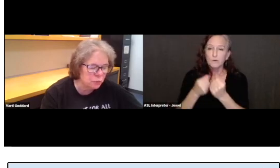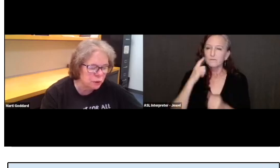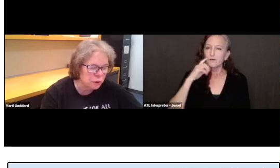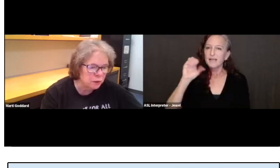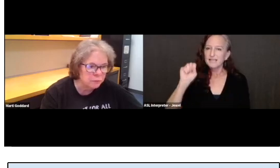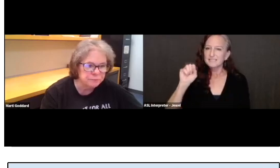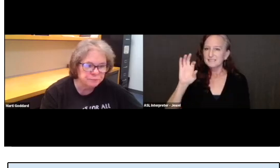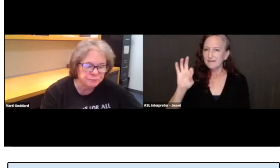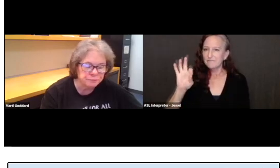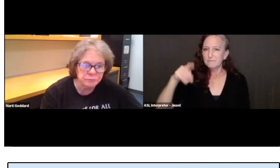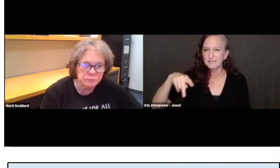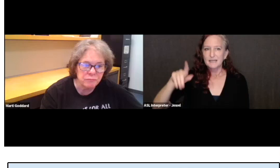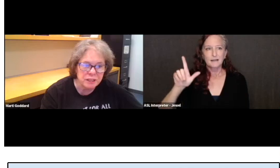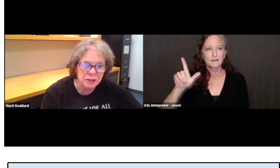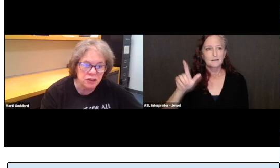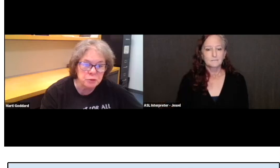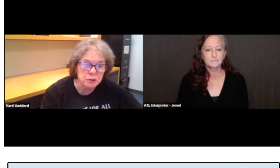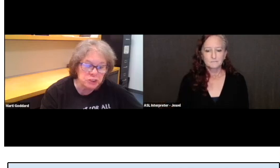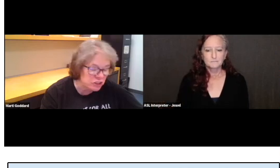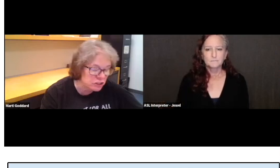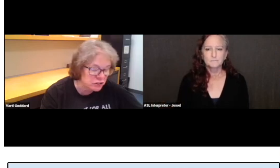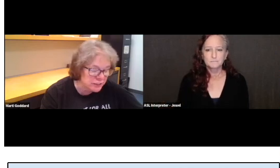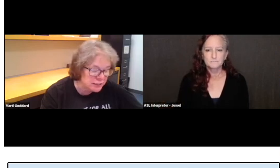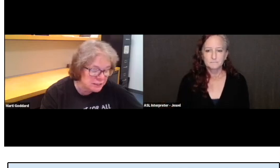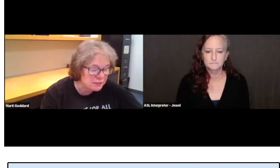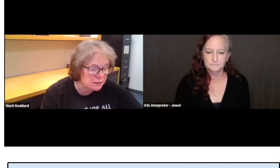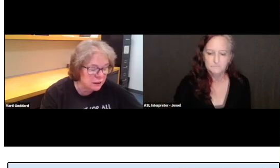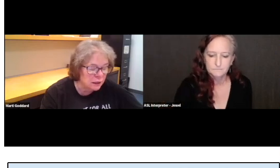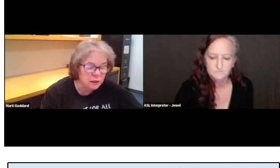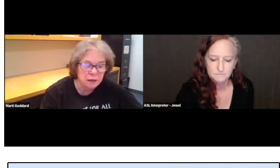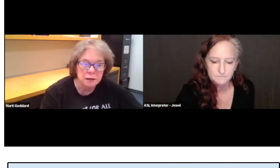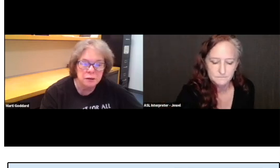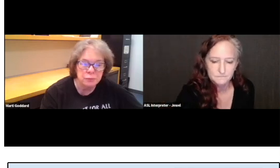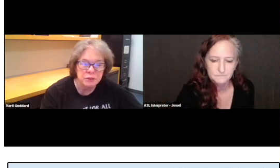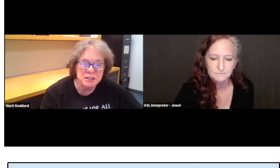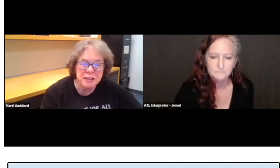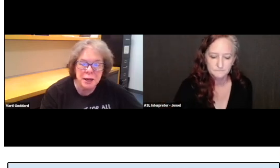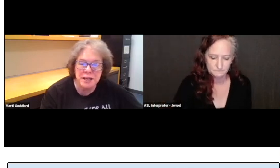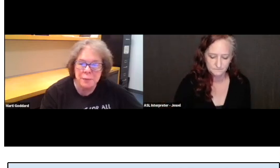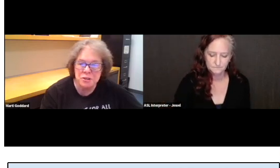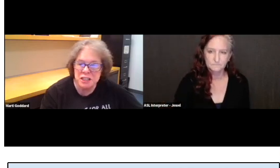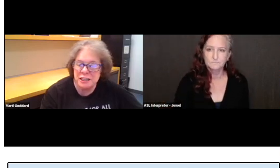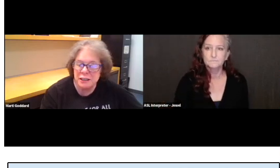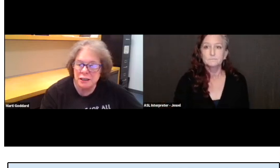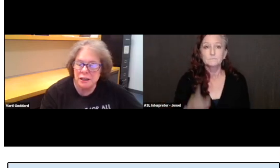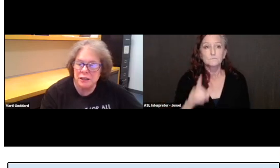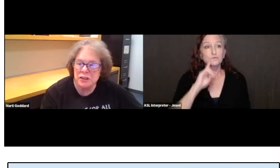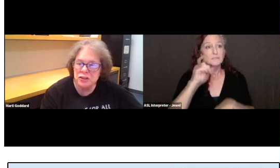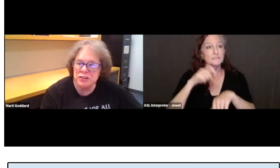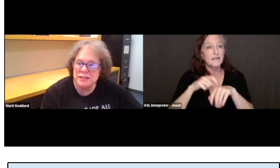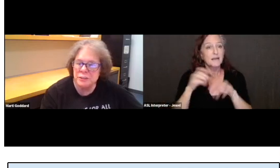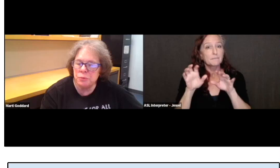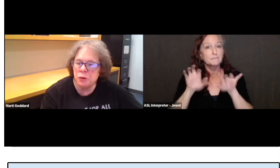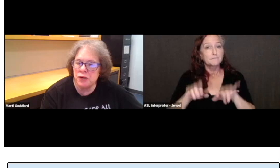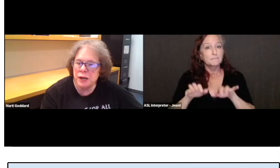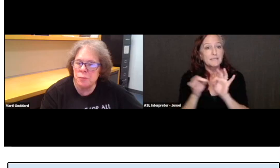Interpreter services, real-time captioning, and here you see a program